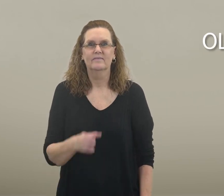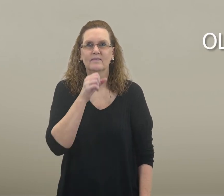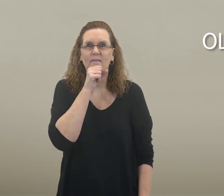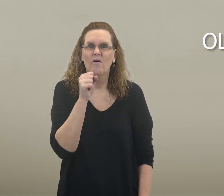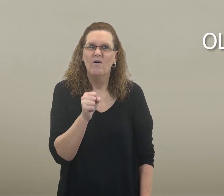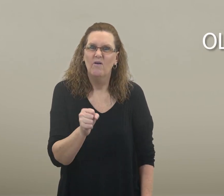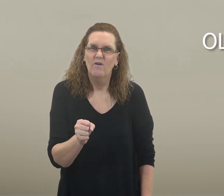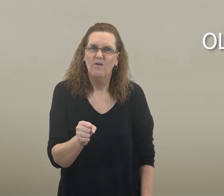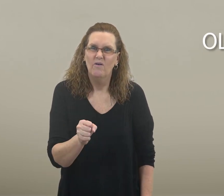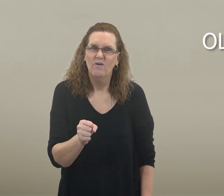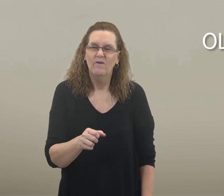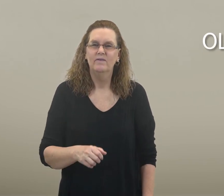old